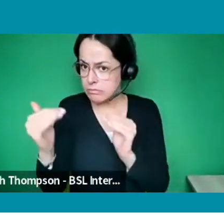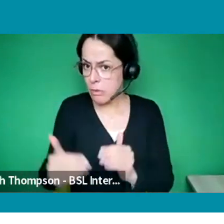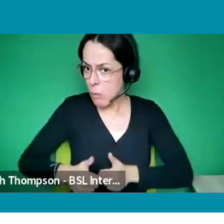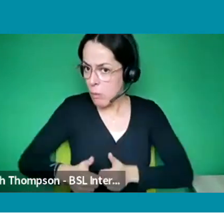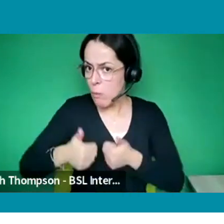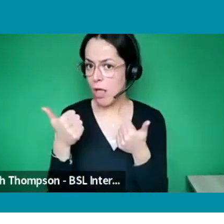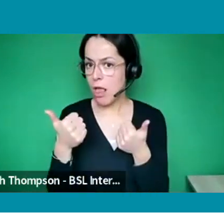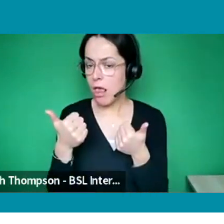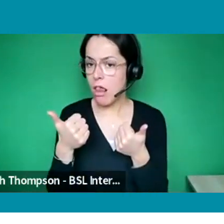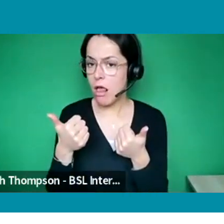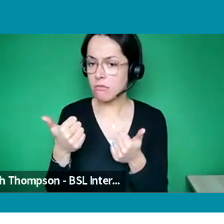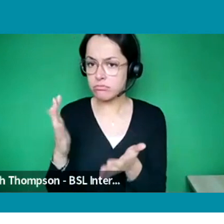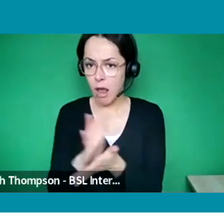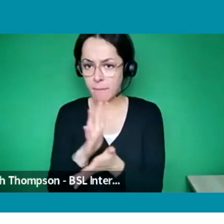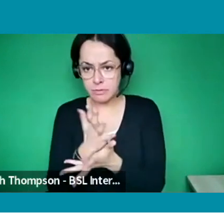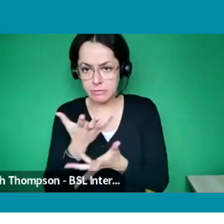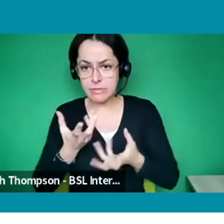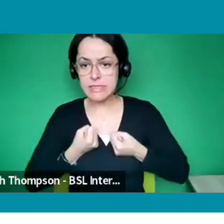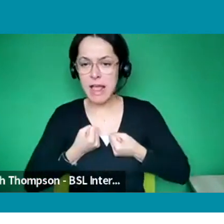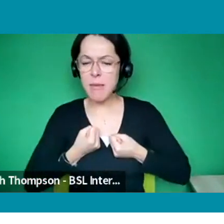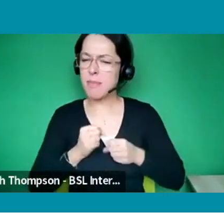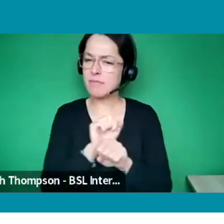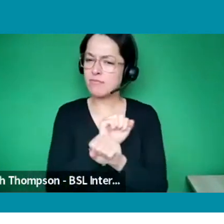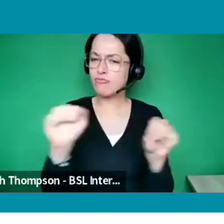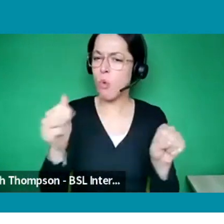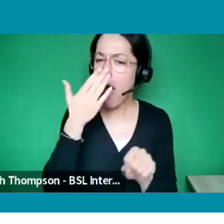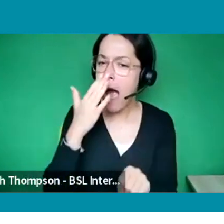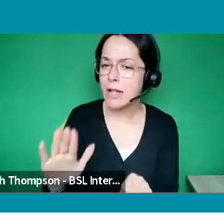And I think when you have that attitude and that can-do positive and that passion for